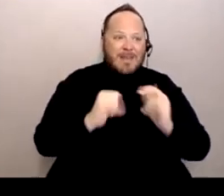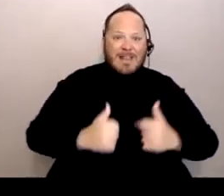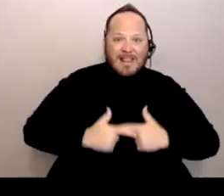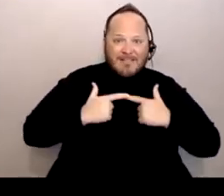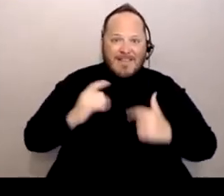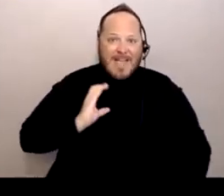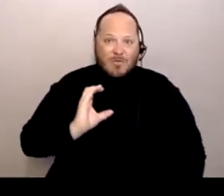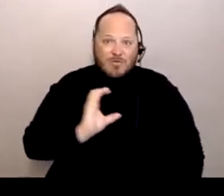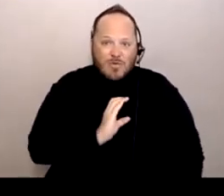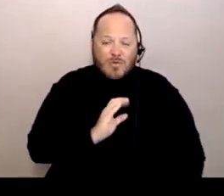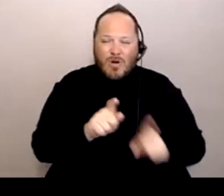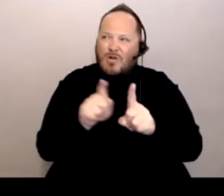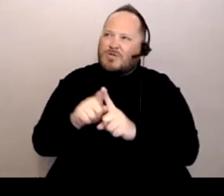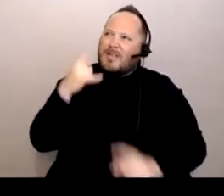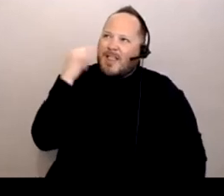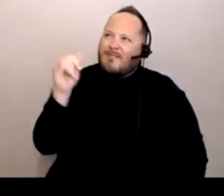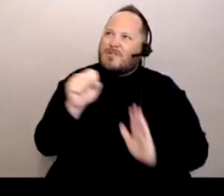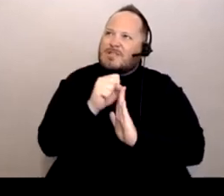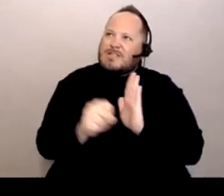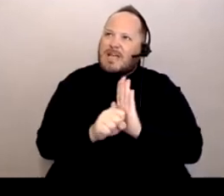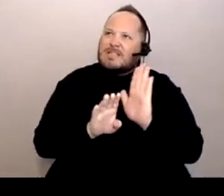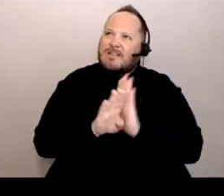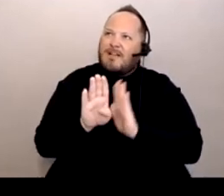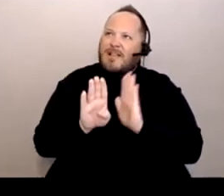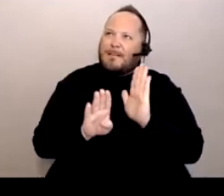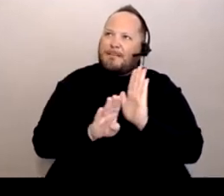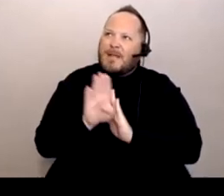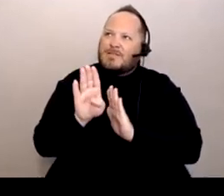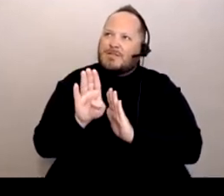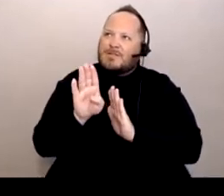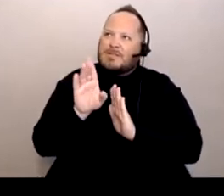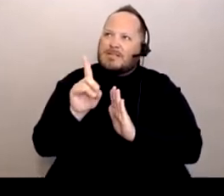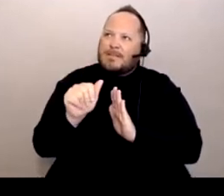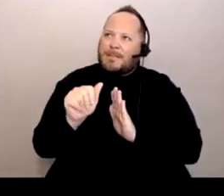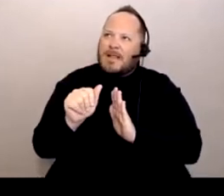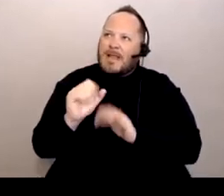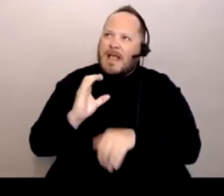the California State Developmental Disability Council I think as well.